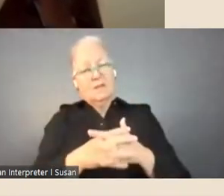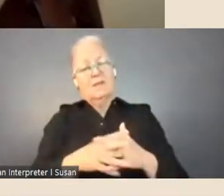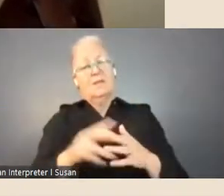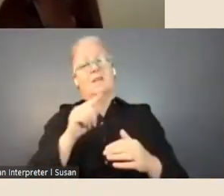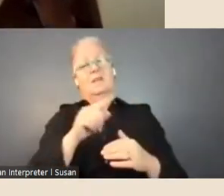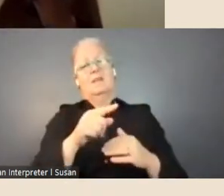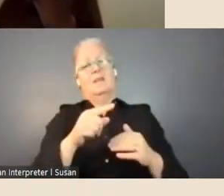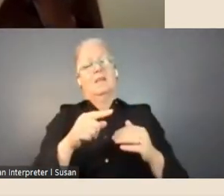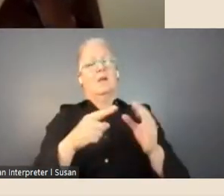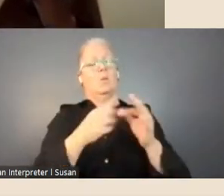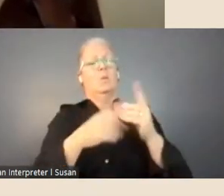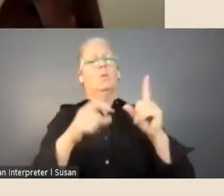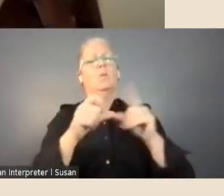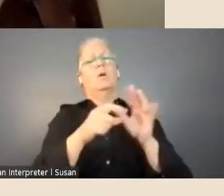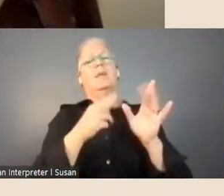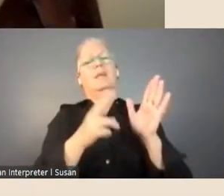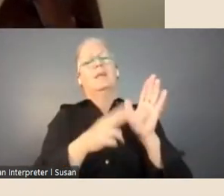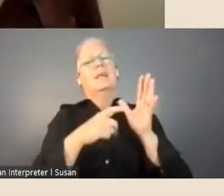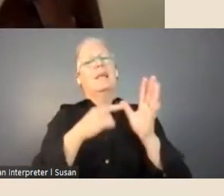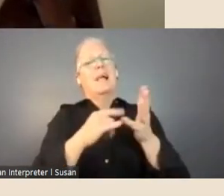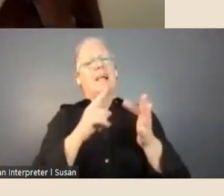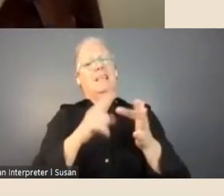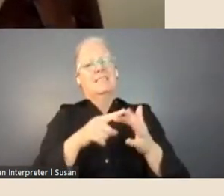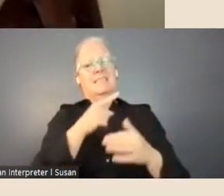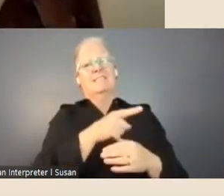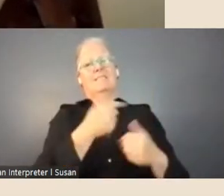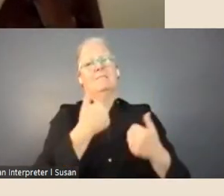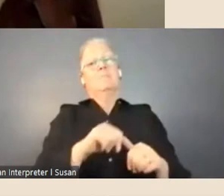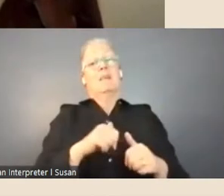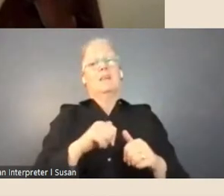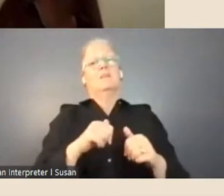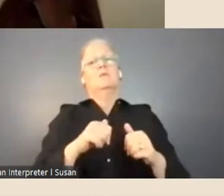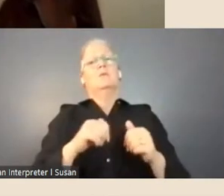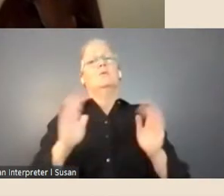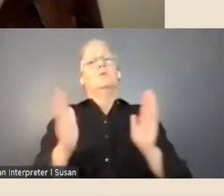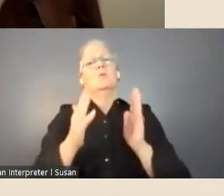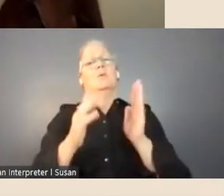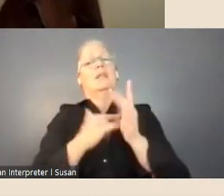has recently been shortlisted for the New South Wales Prime Minister's Literary Award,